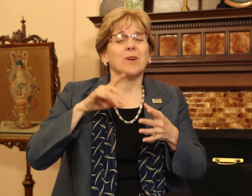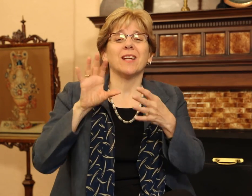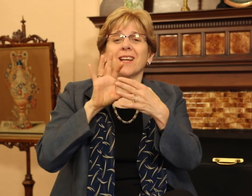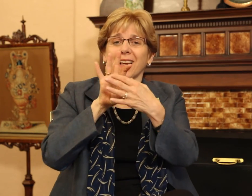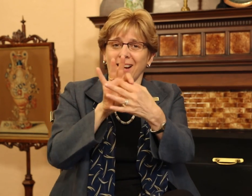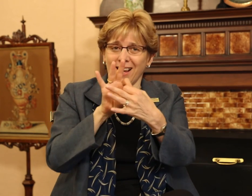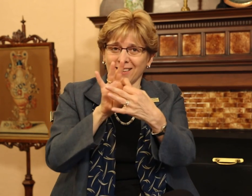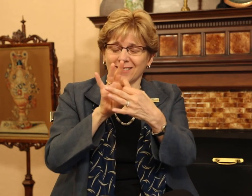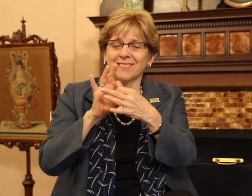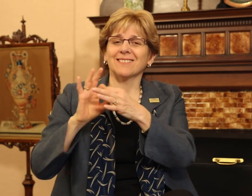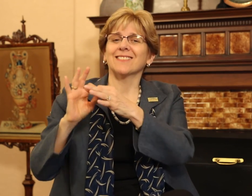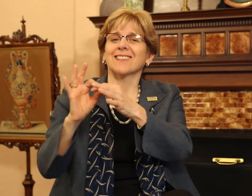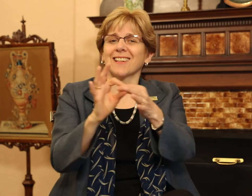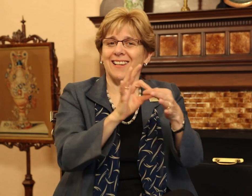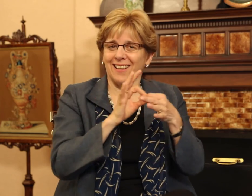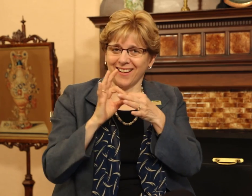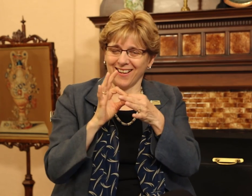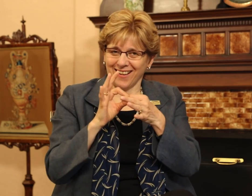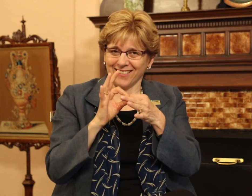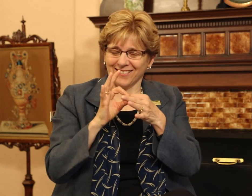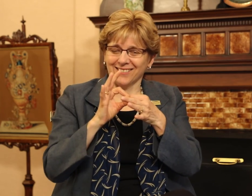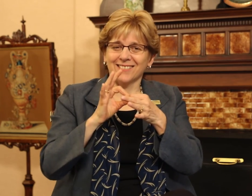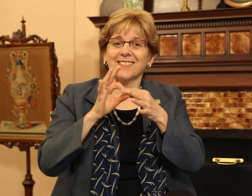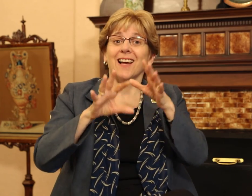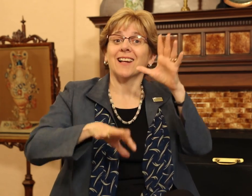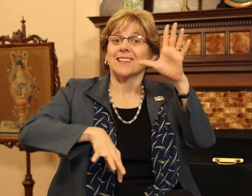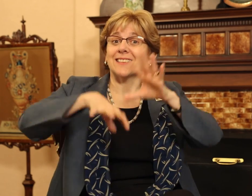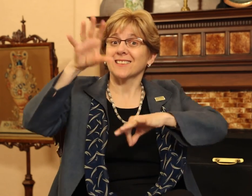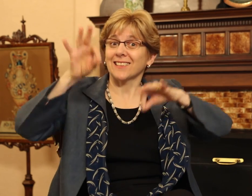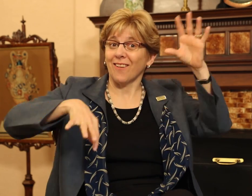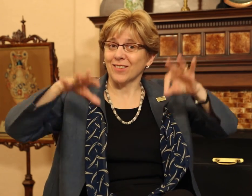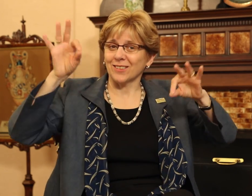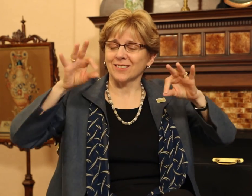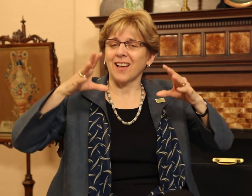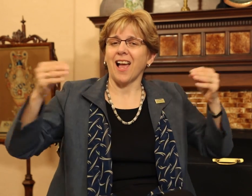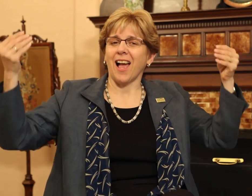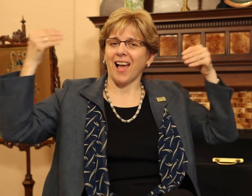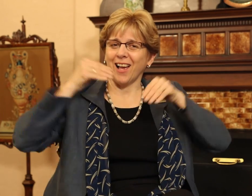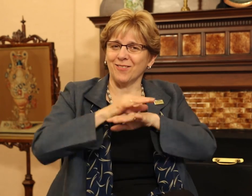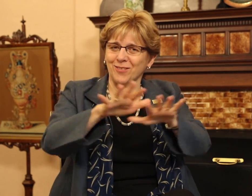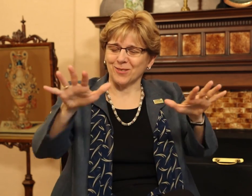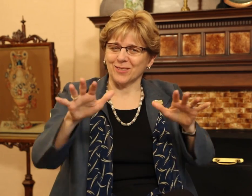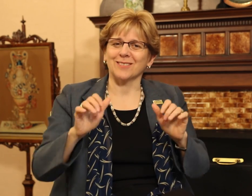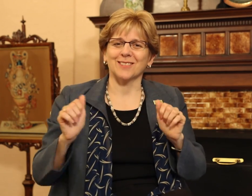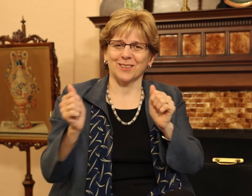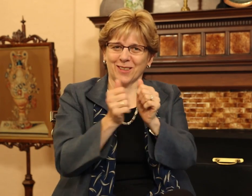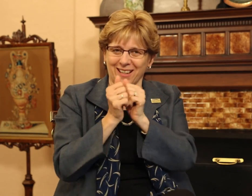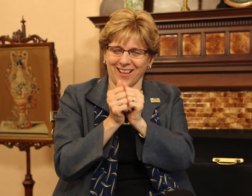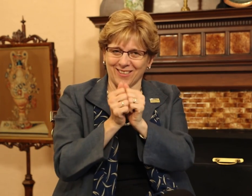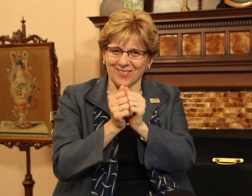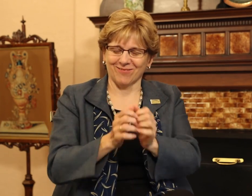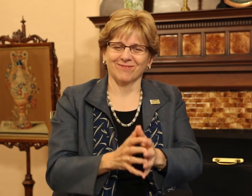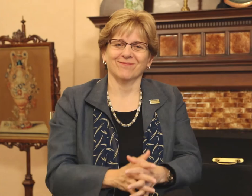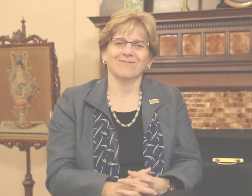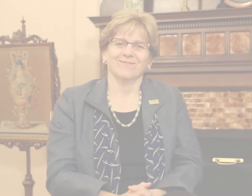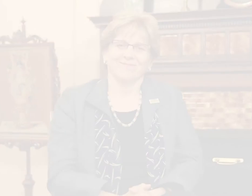we connect, discover, and influence together.